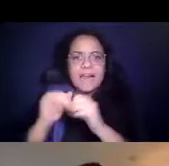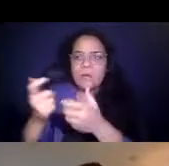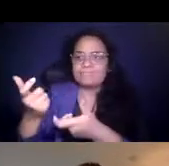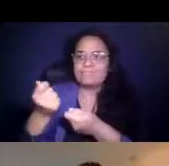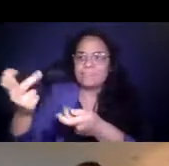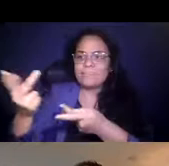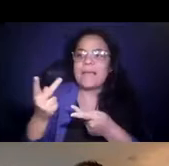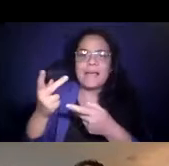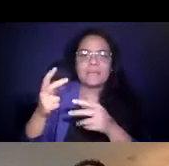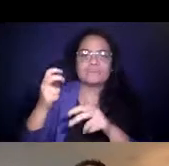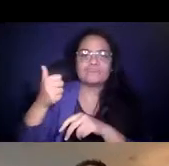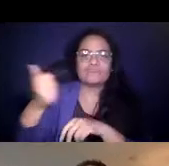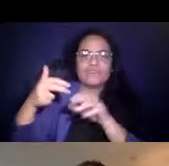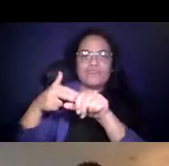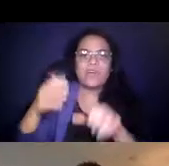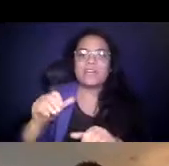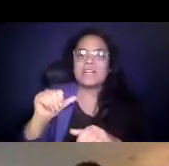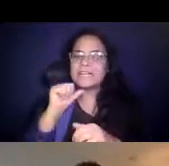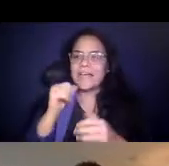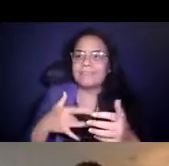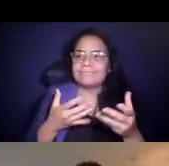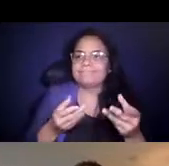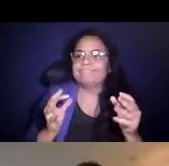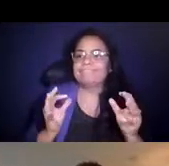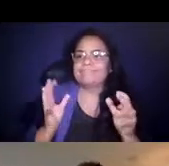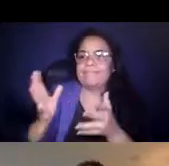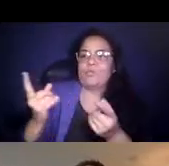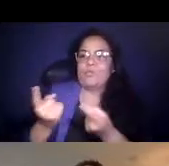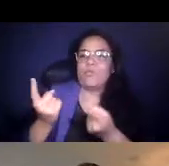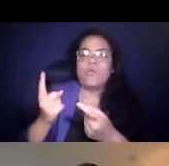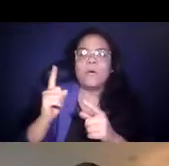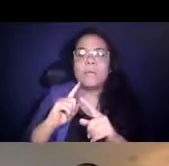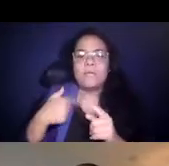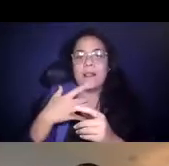14:17:47 I often like to say with my folks and my staff, hope is not a plan.